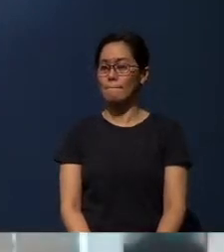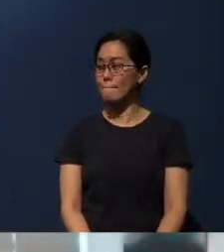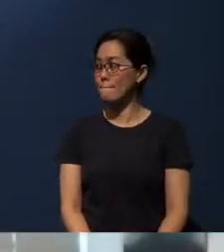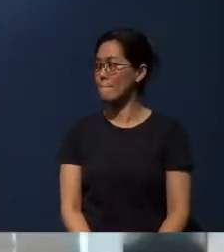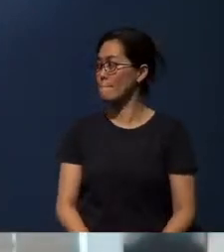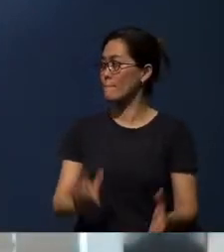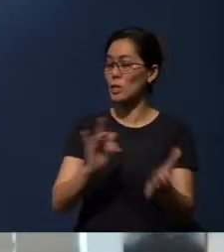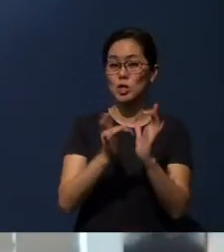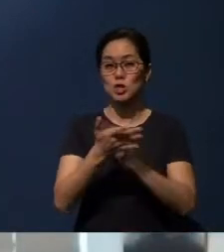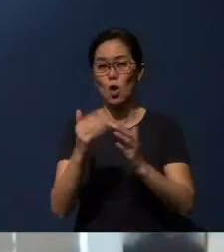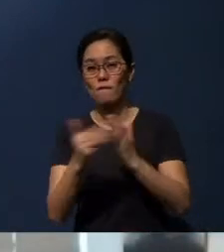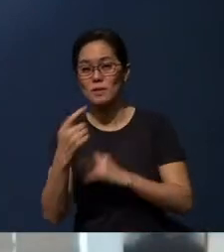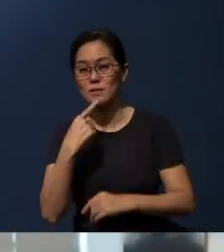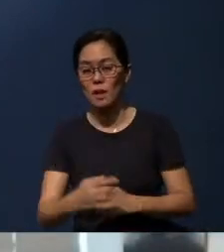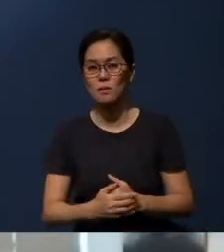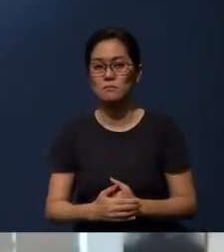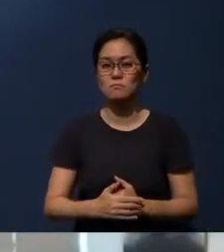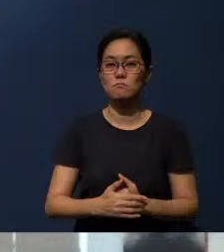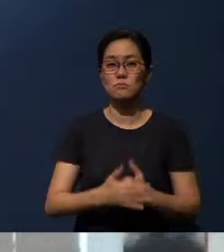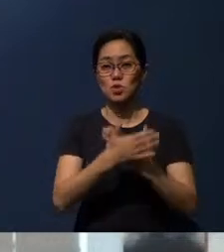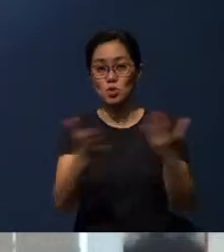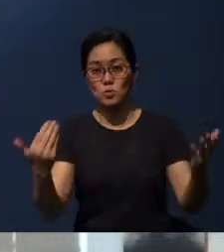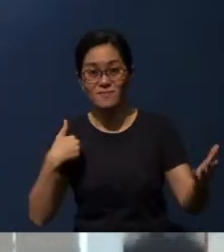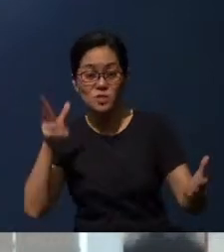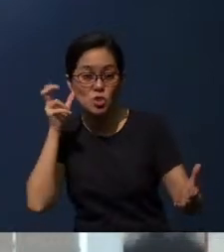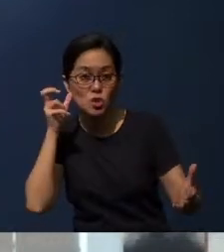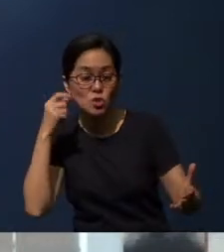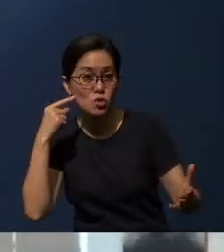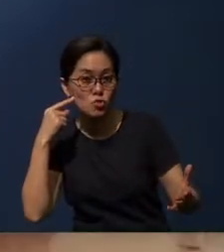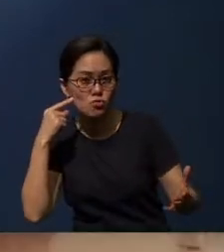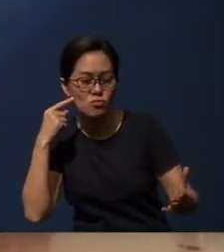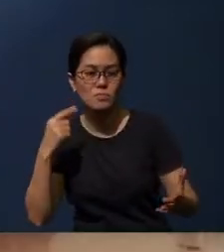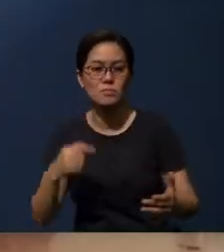Jesus often said, "Let he who has ears, let him hear."